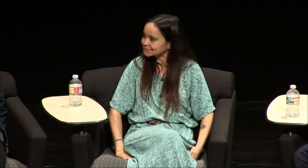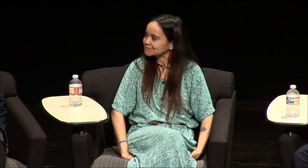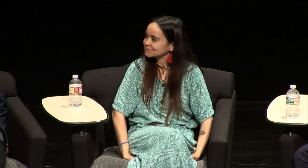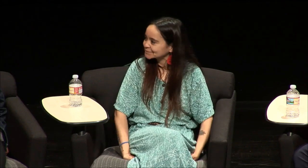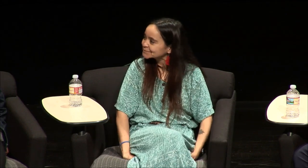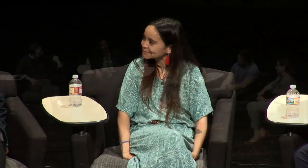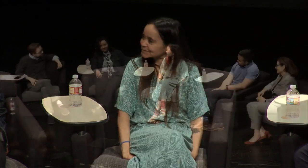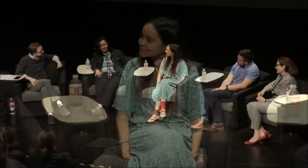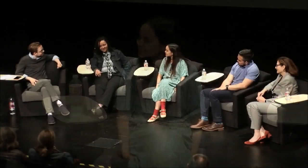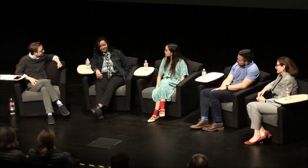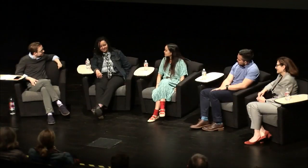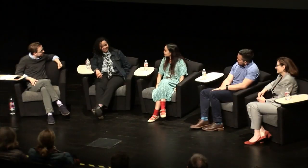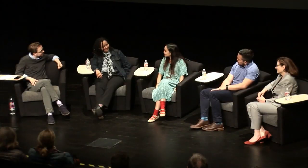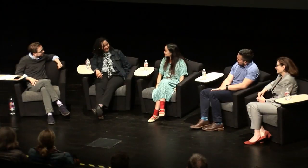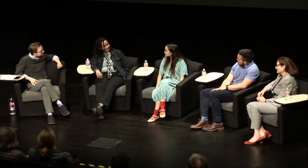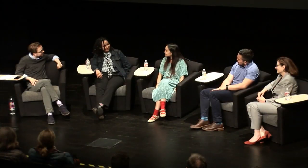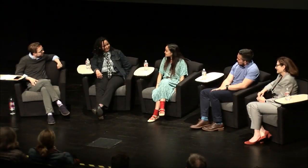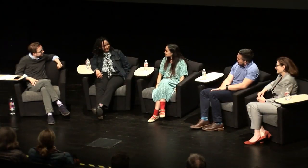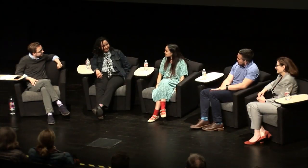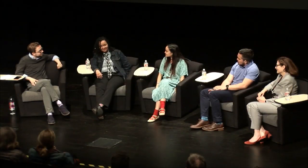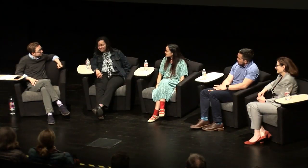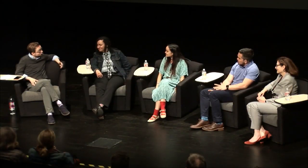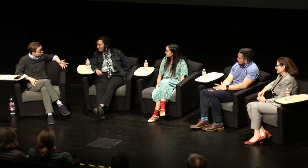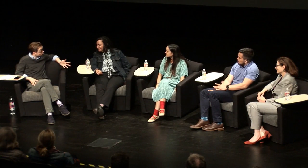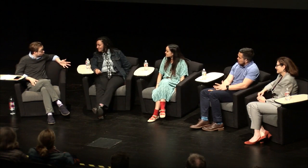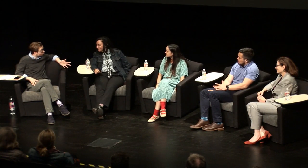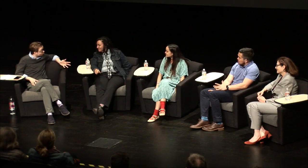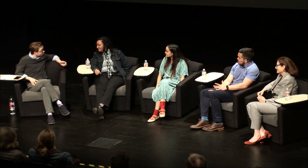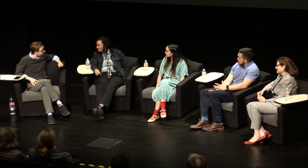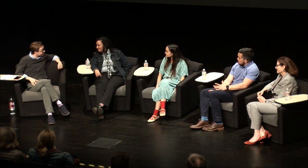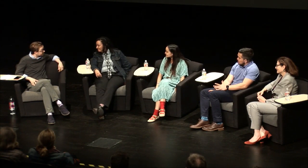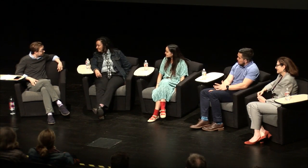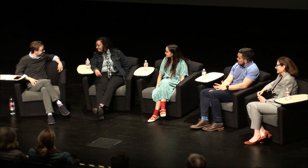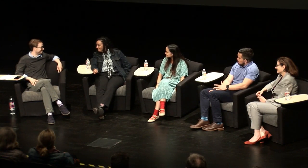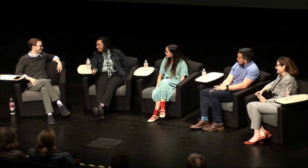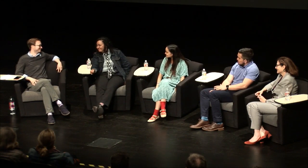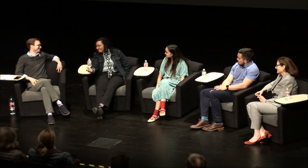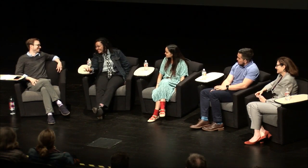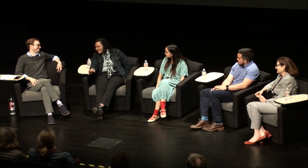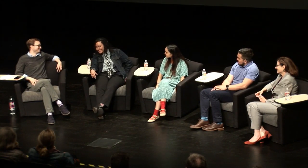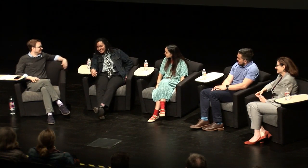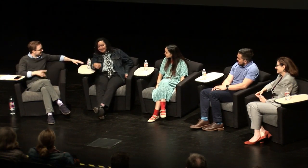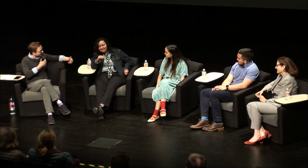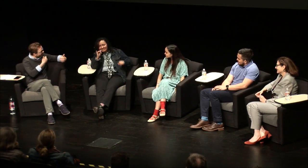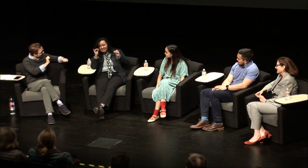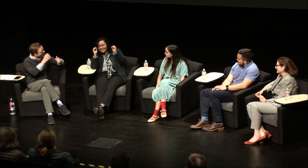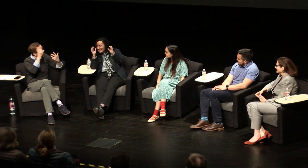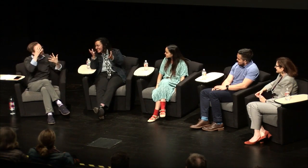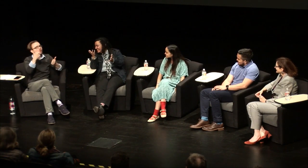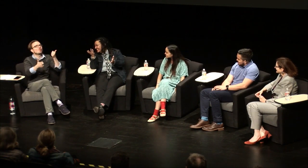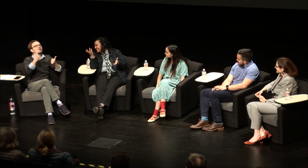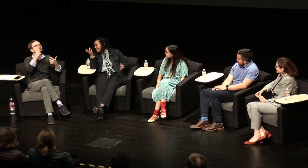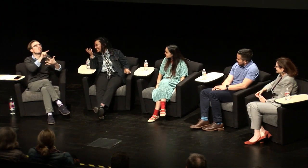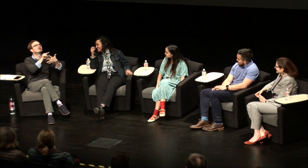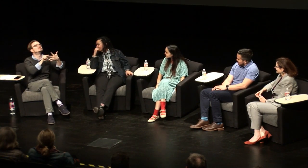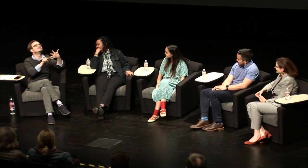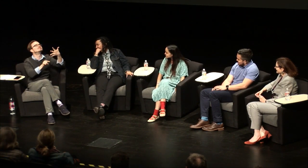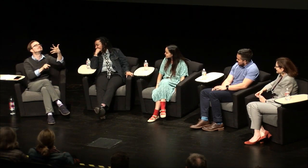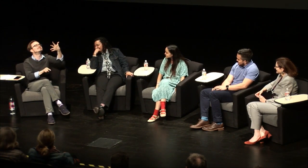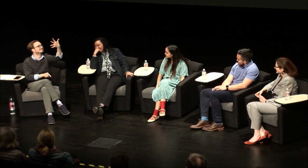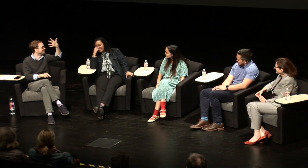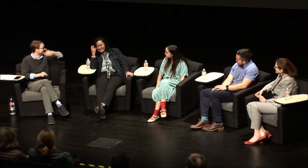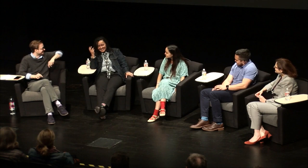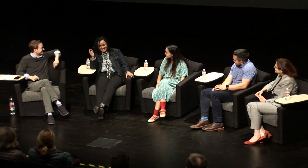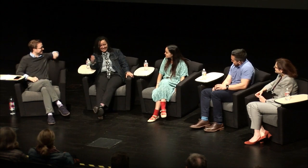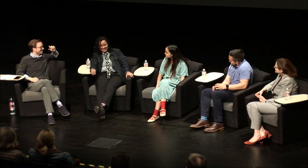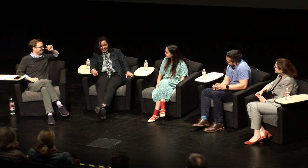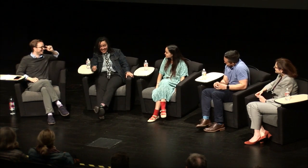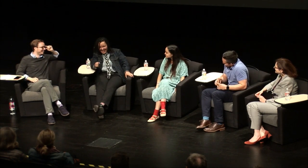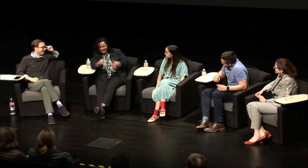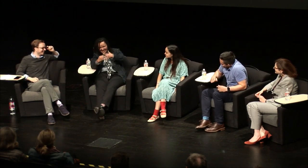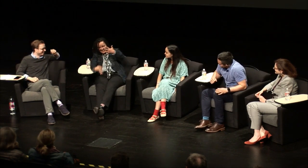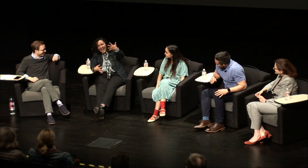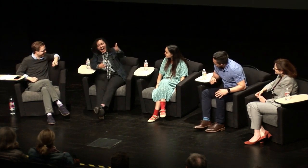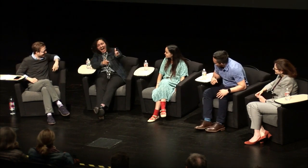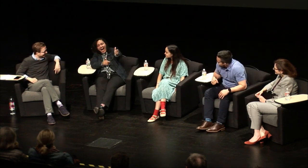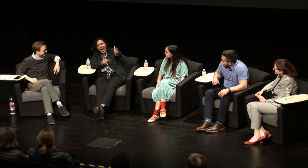[Wink:]Wow thank you. Are you trying to pick which one, like what the worst experience is